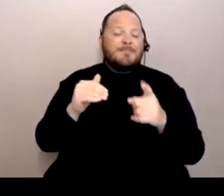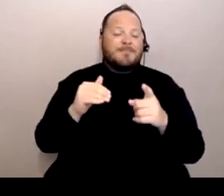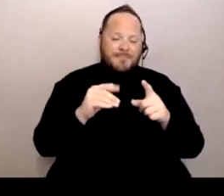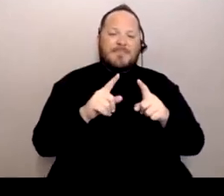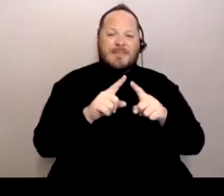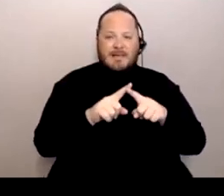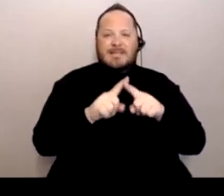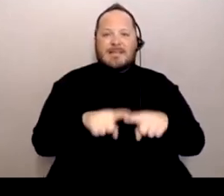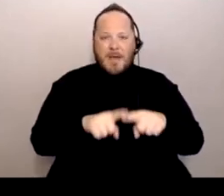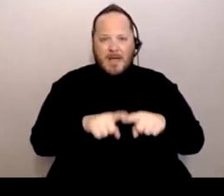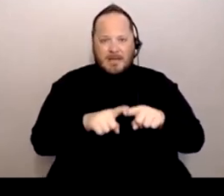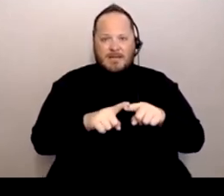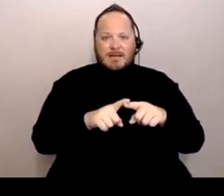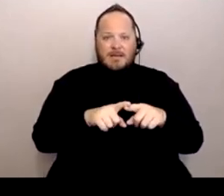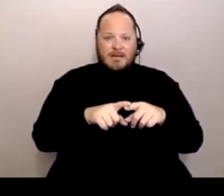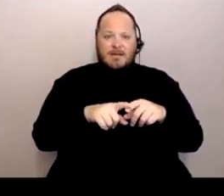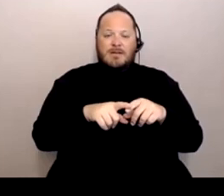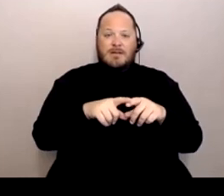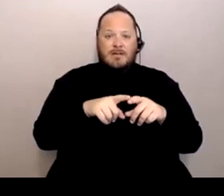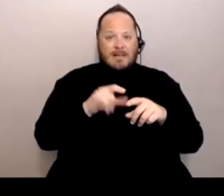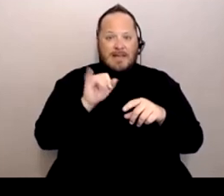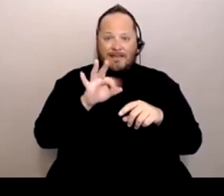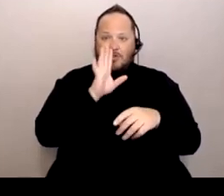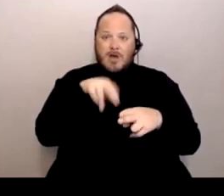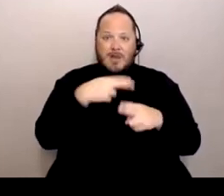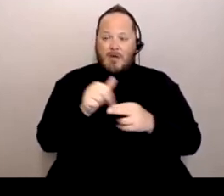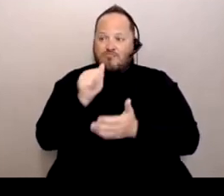when you're addressing private schools versus public schools in a district,